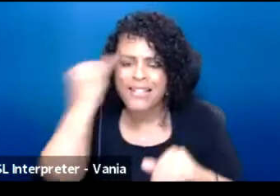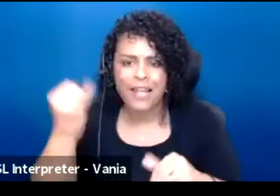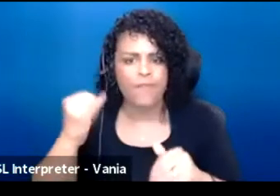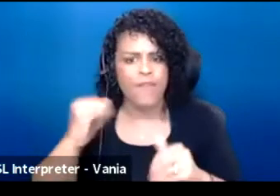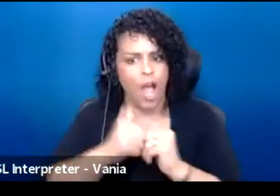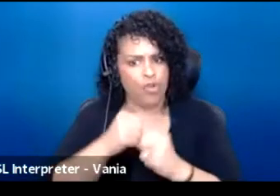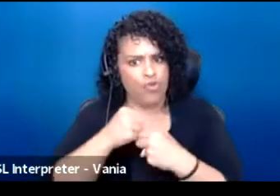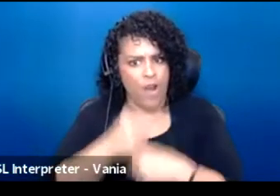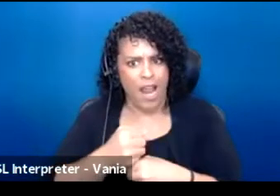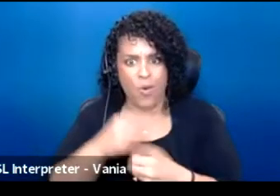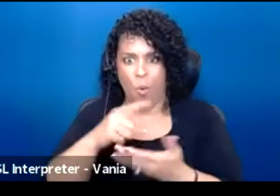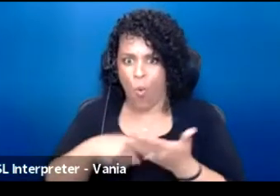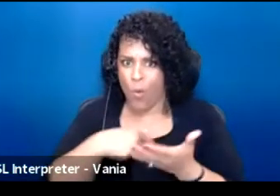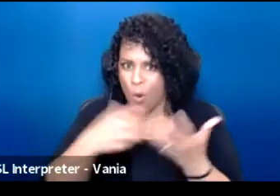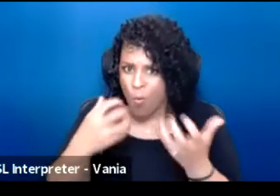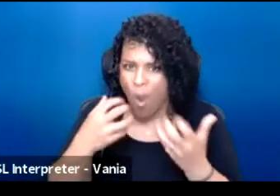in the world that we want to exist in.